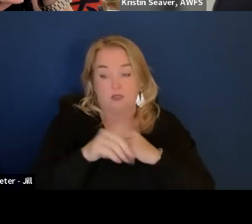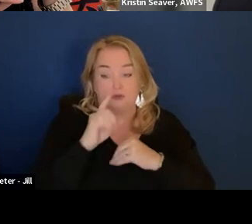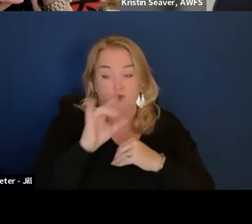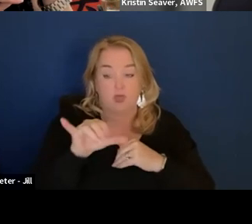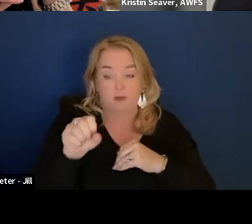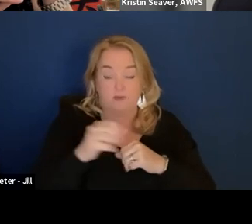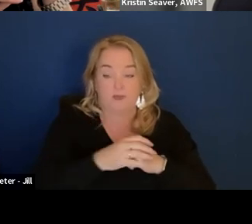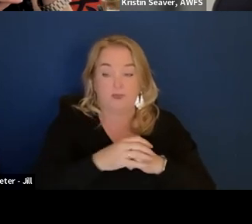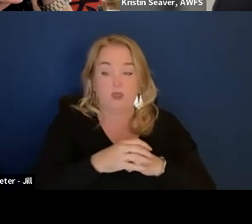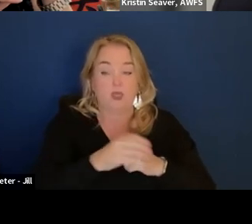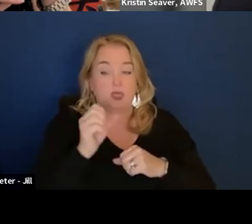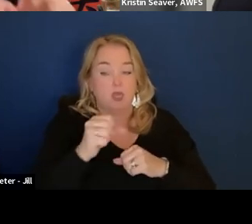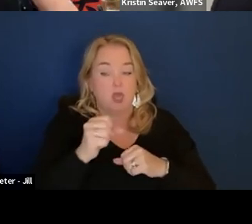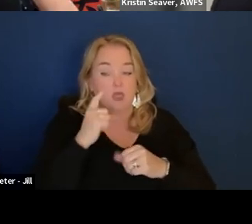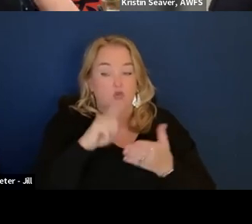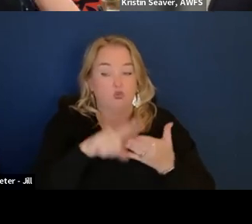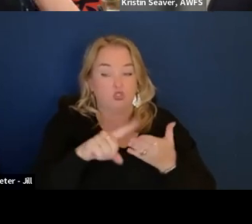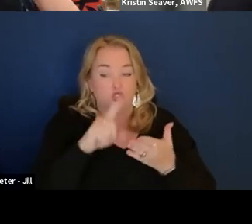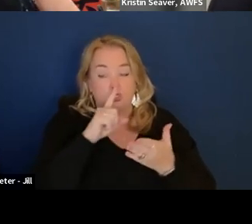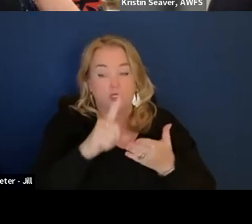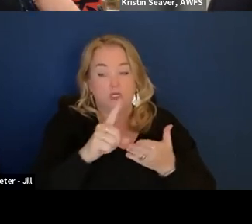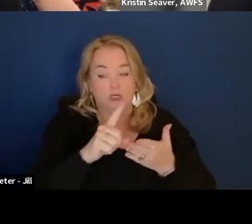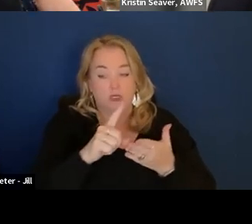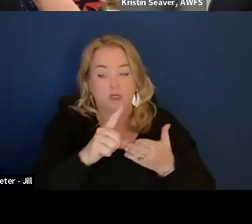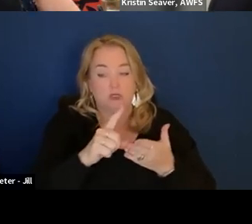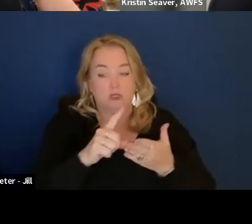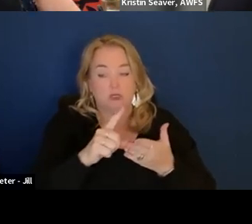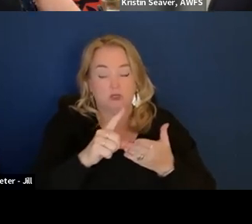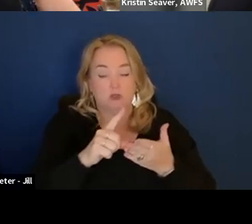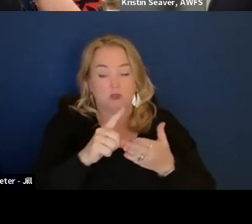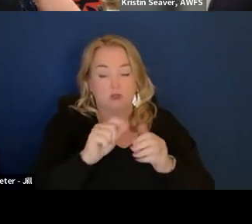So the research is like currently under agency review.